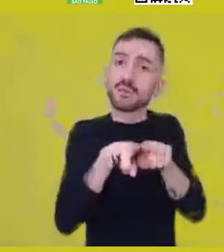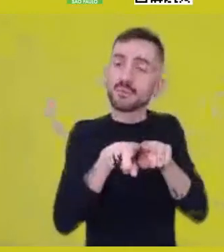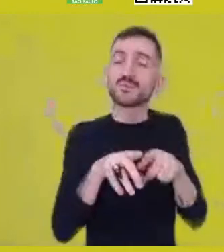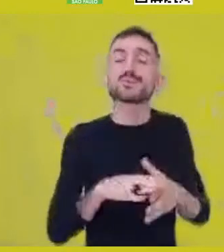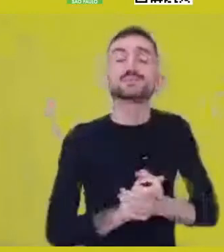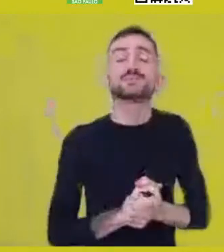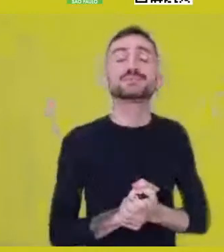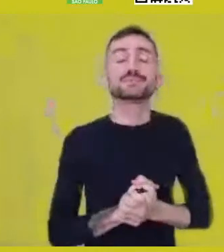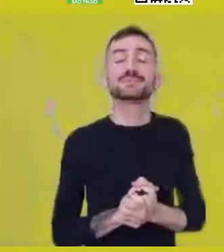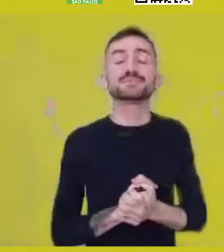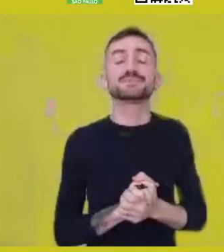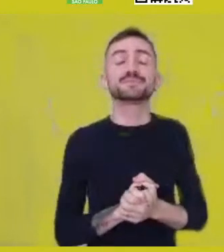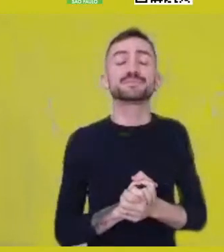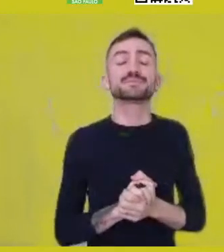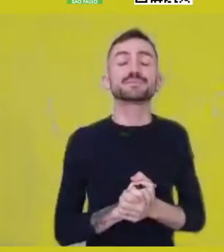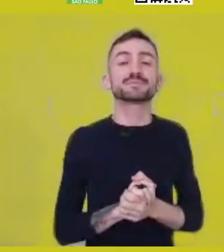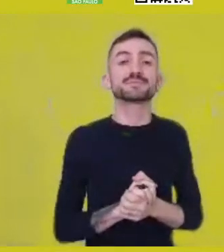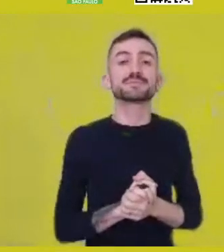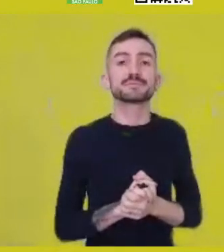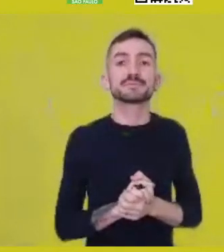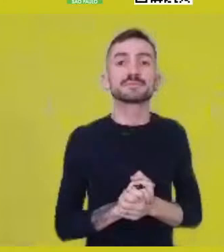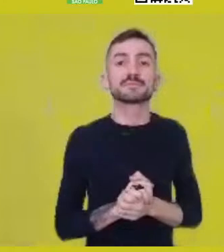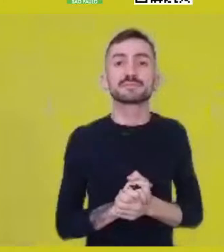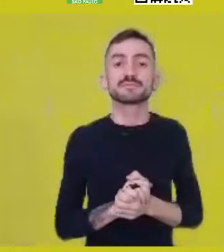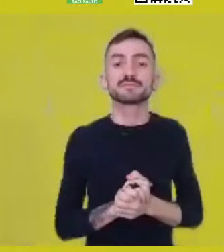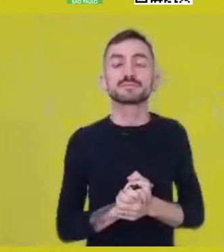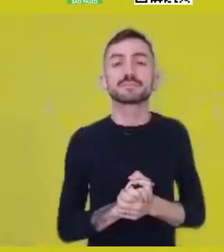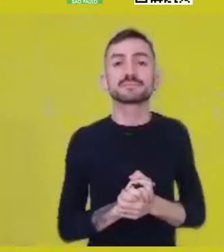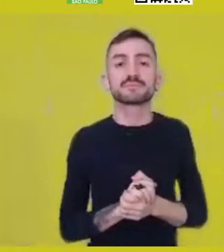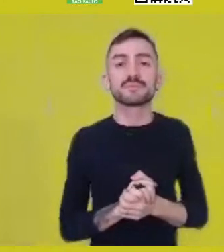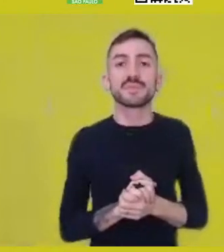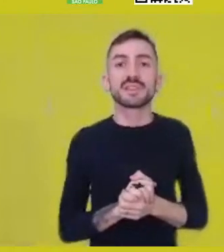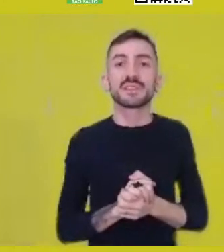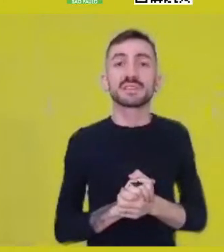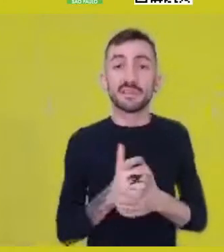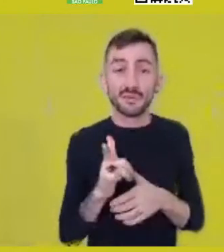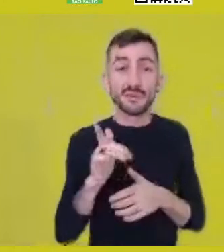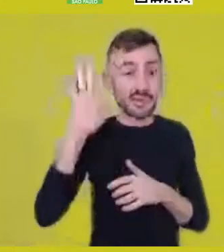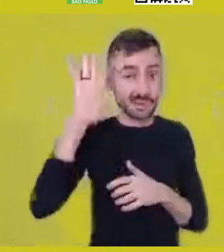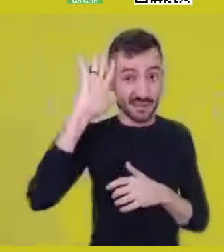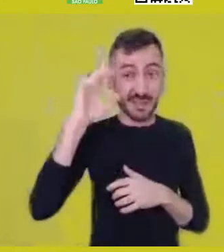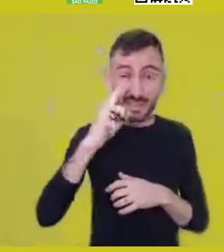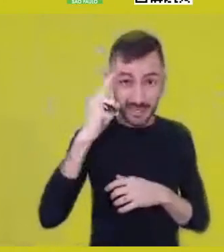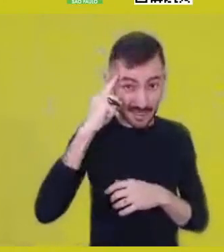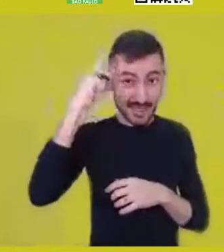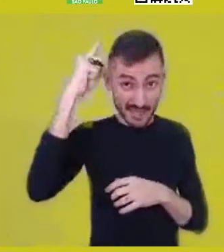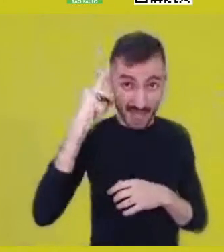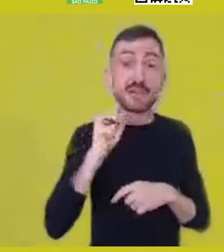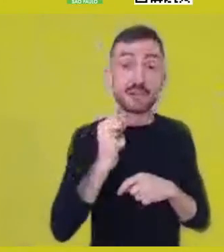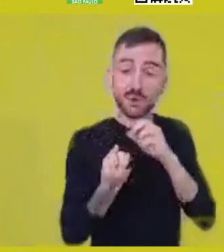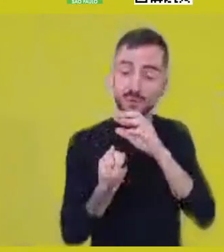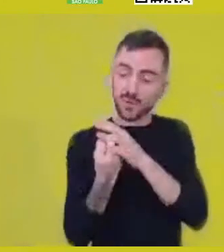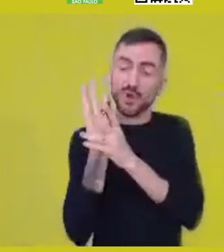Therefore, this pluriontological idea is also plurimorphological,